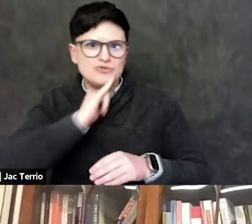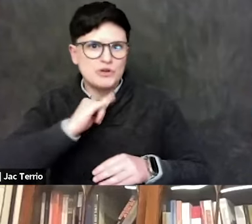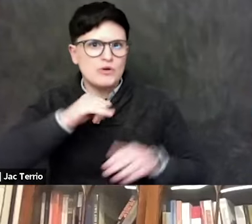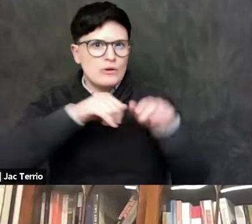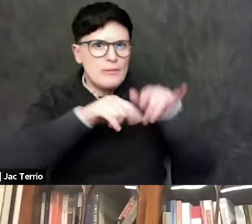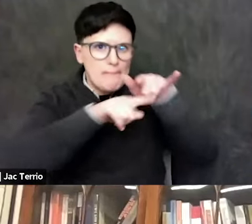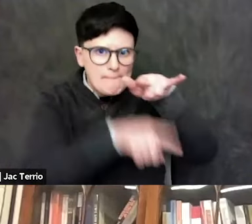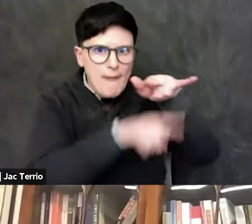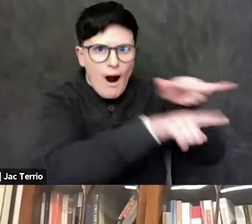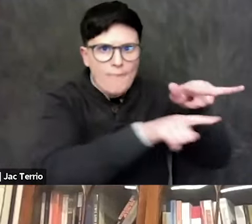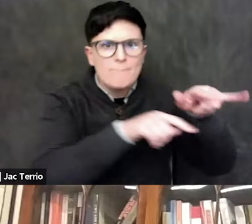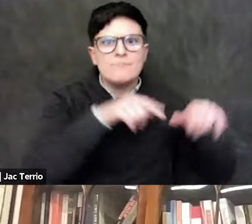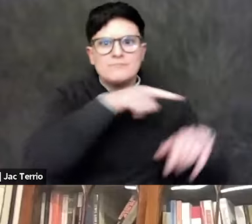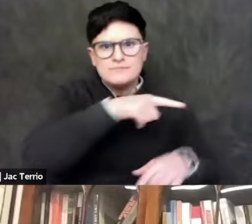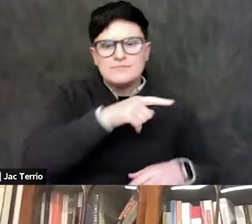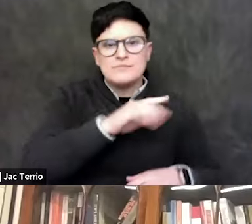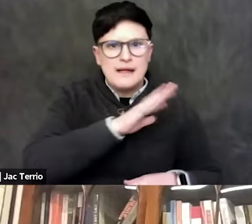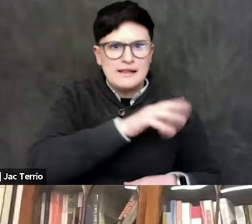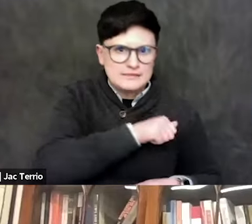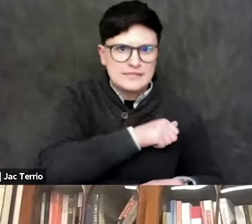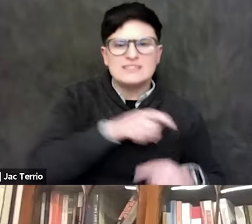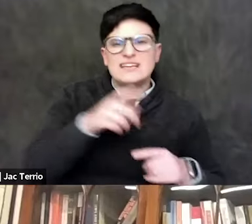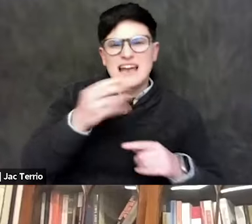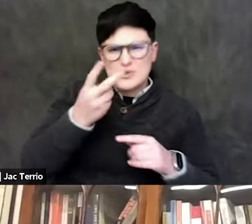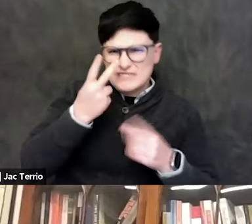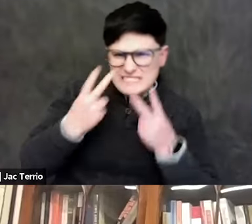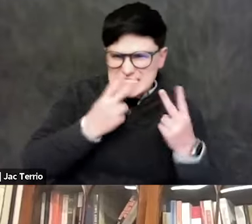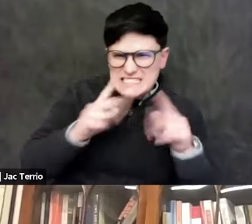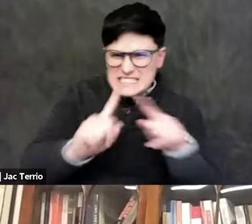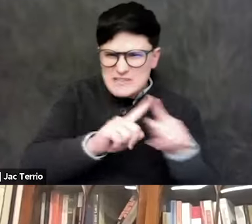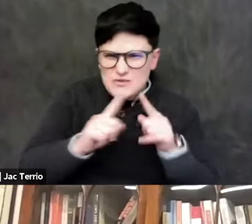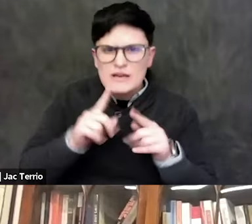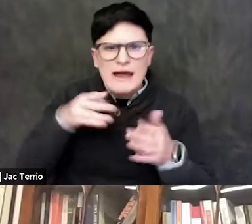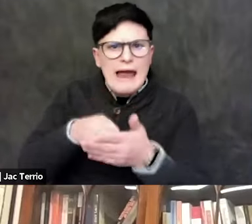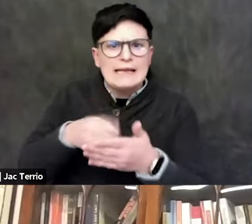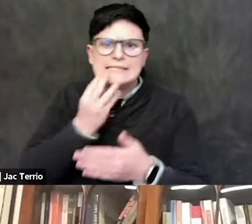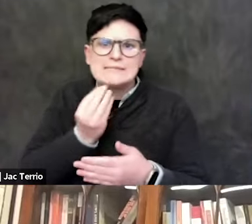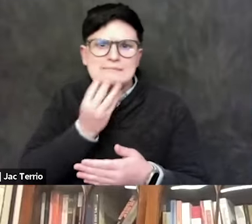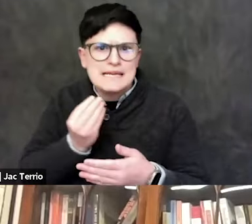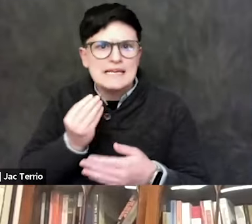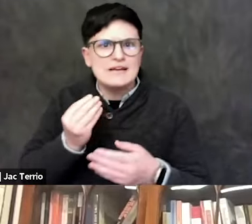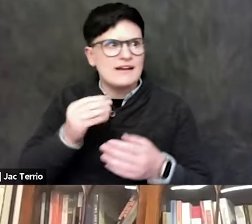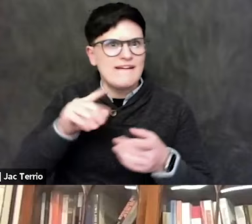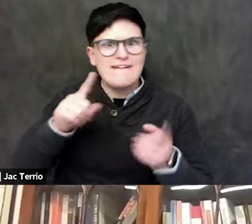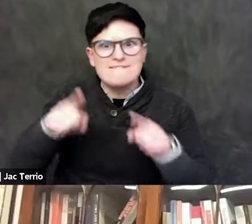incidents around the world, including just in the last few days, things... It seems like things have been getting dramatically worse.